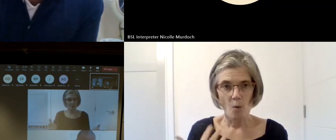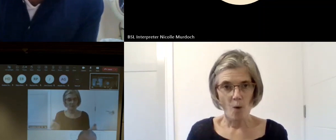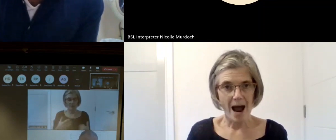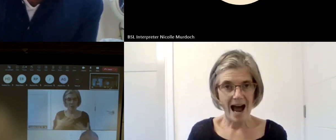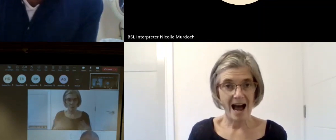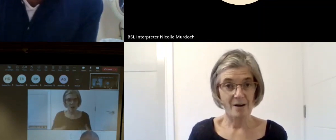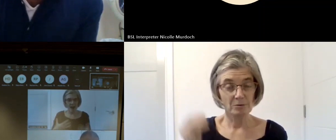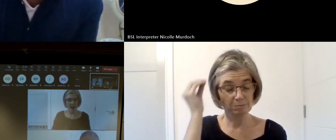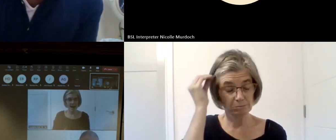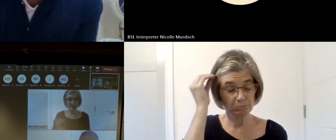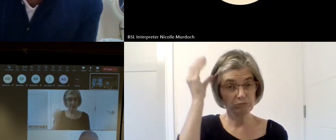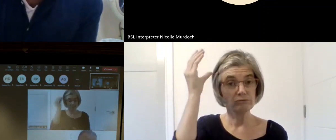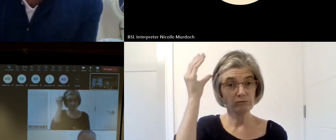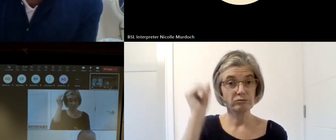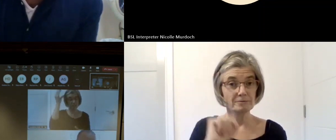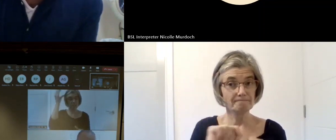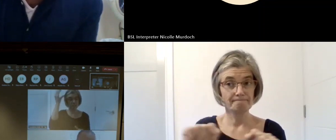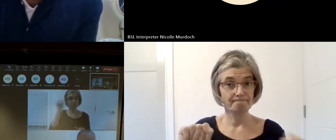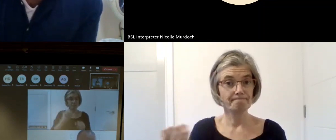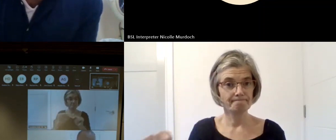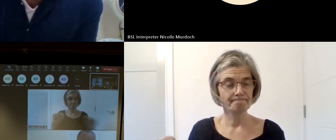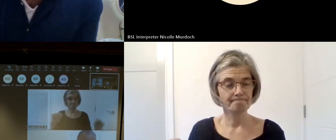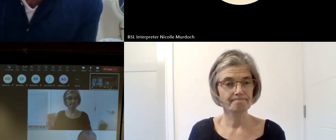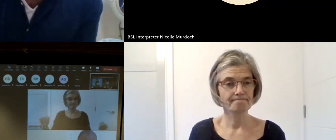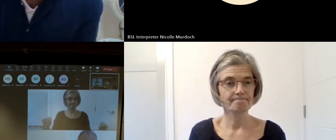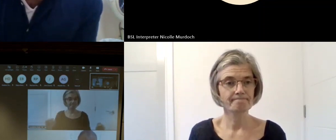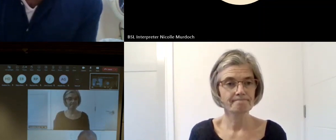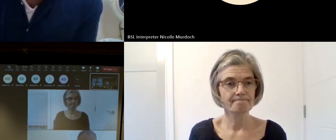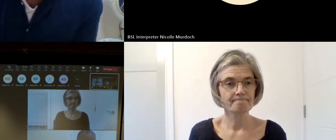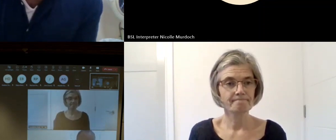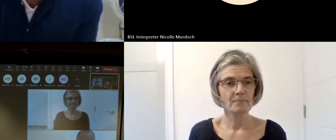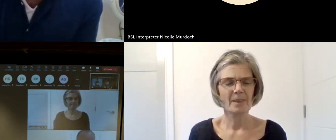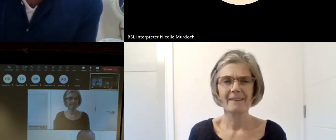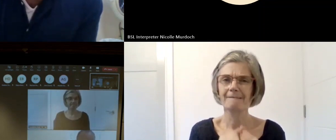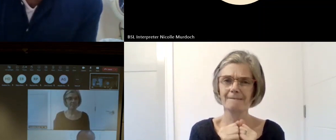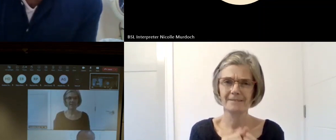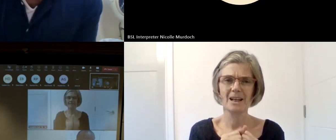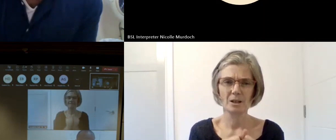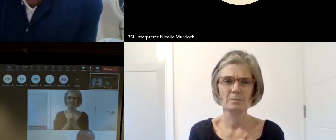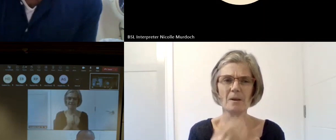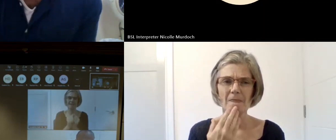right so that was very so I'm going try and bring it to close with one final question so I'm going